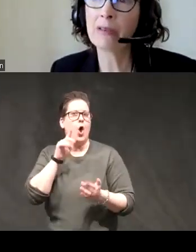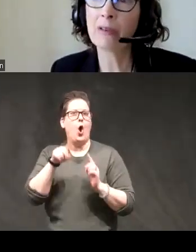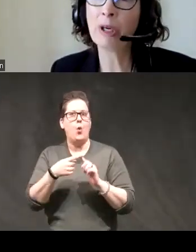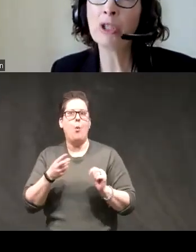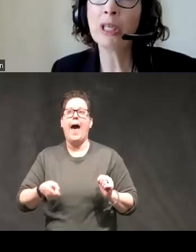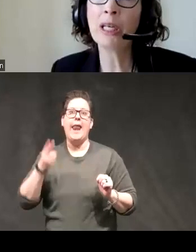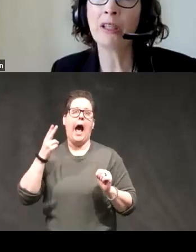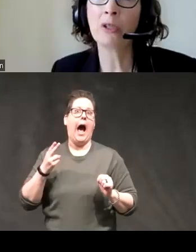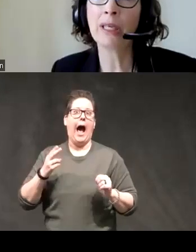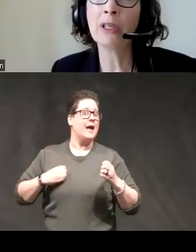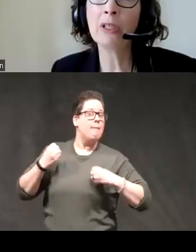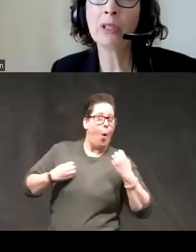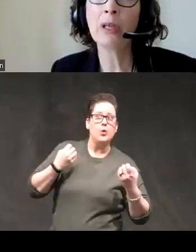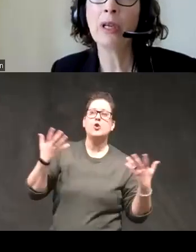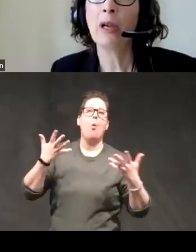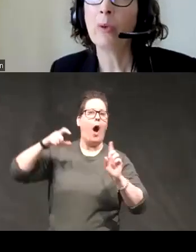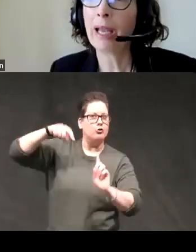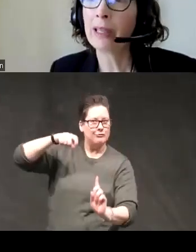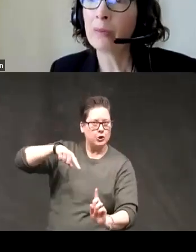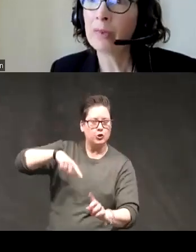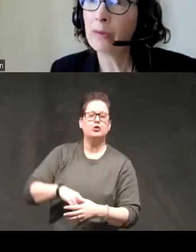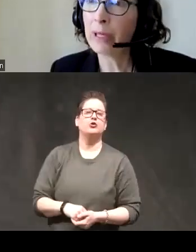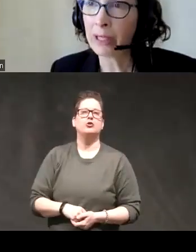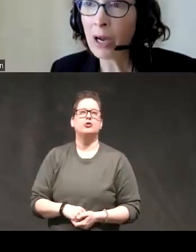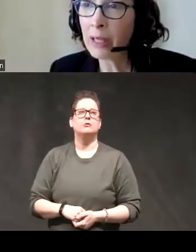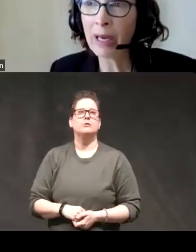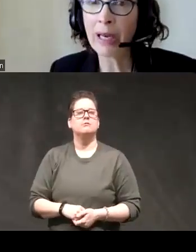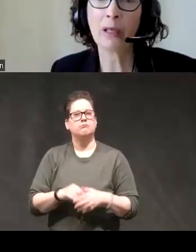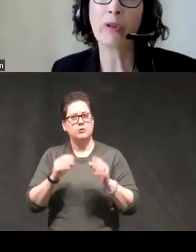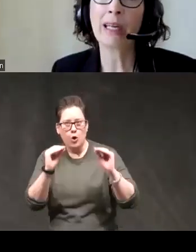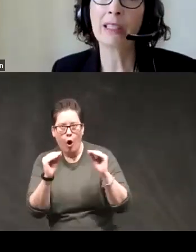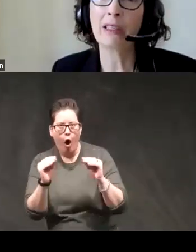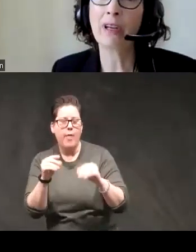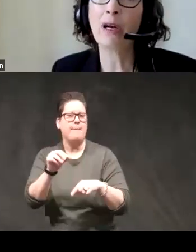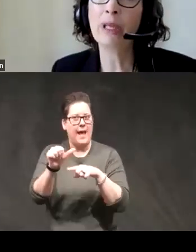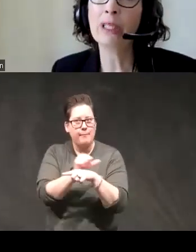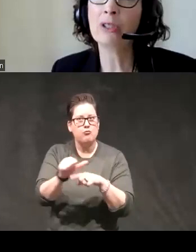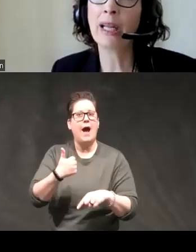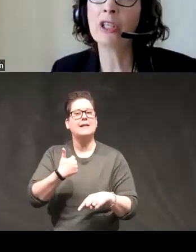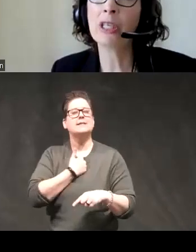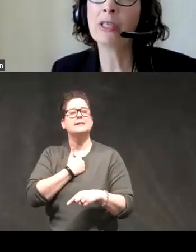of emotion and the triggers we had them we taught them and had them practice self-comming strategies